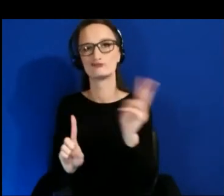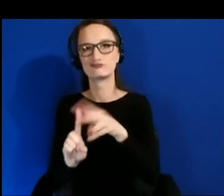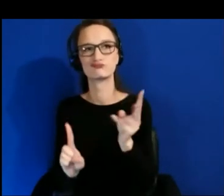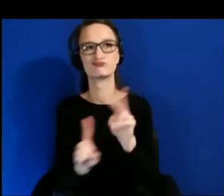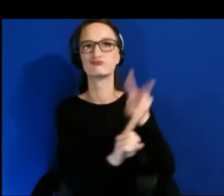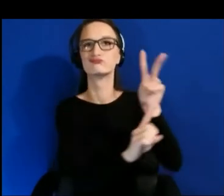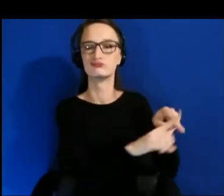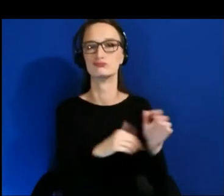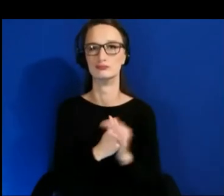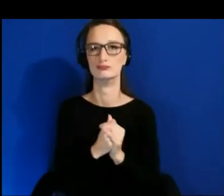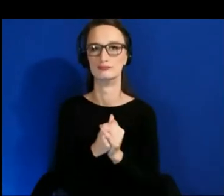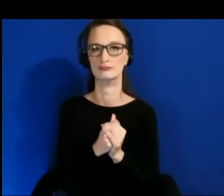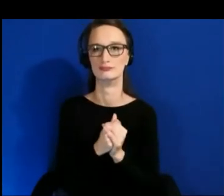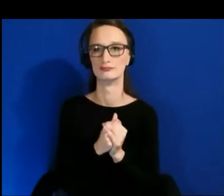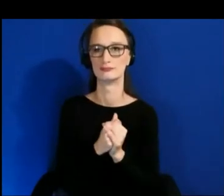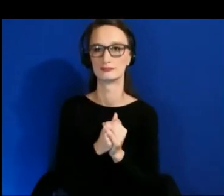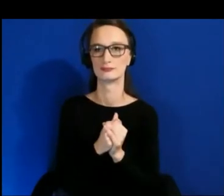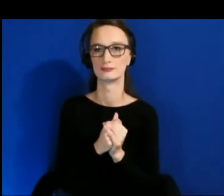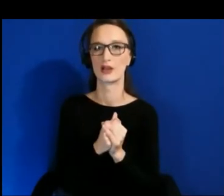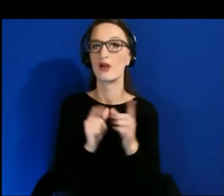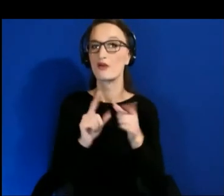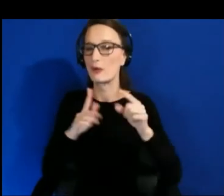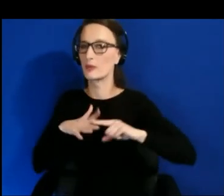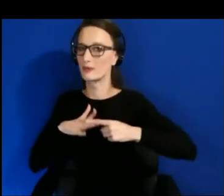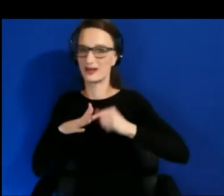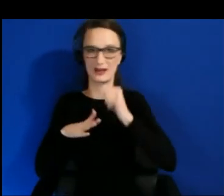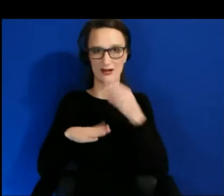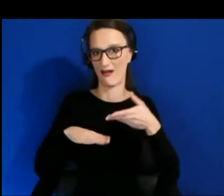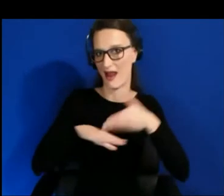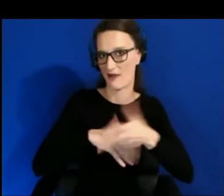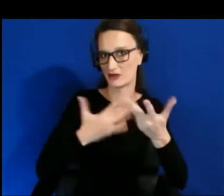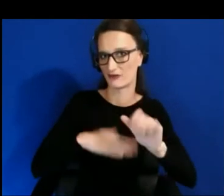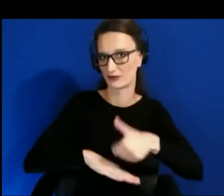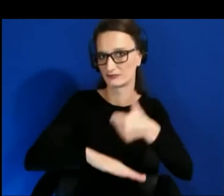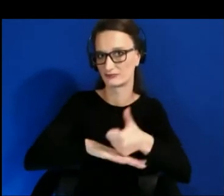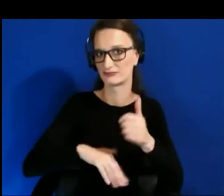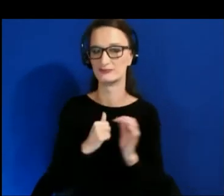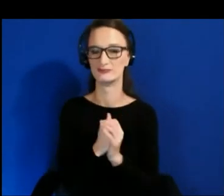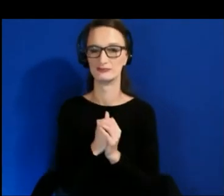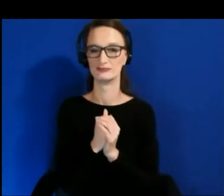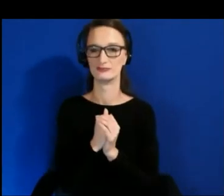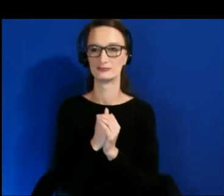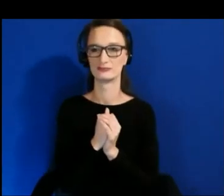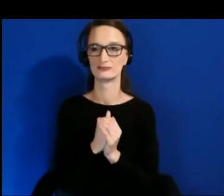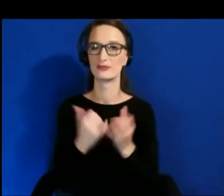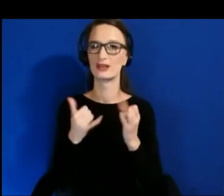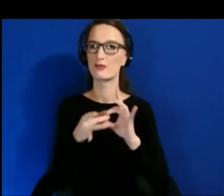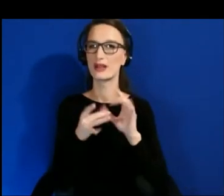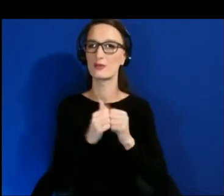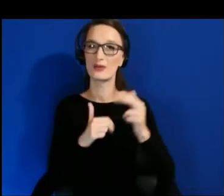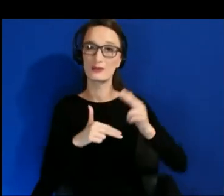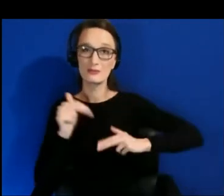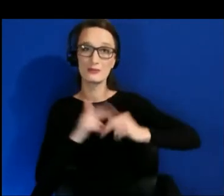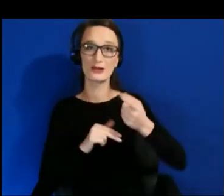As we have discussed this imperative for building XR experiences for all, I would like to discuss